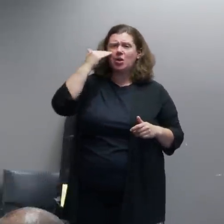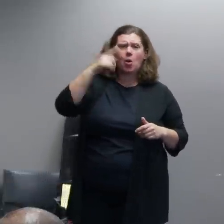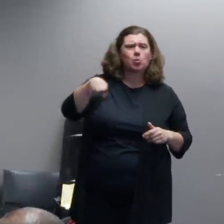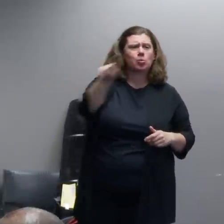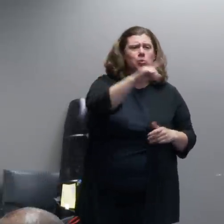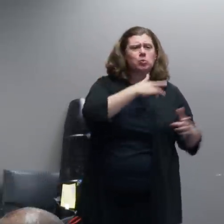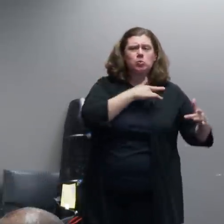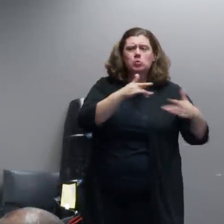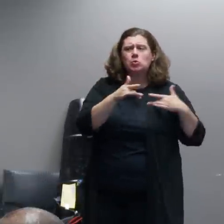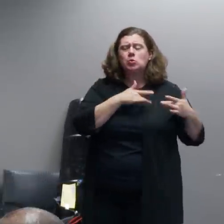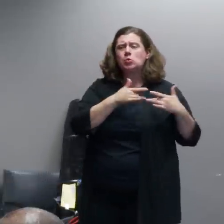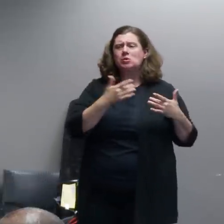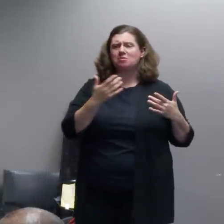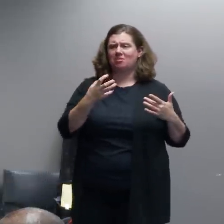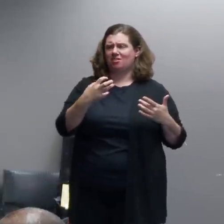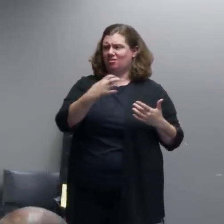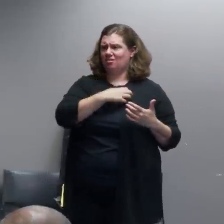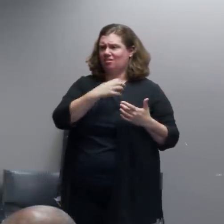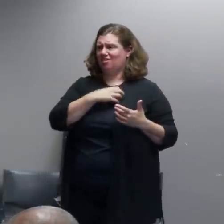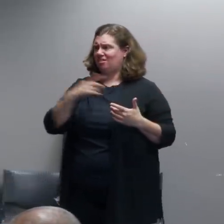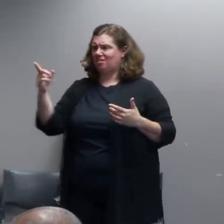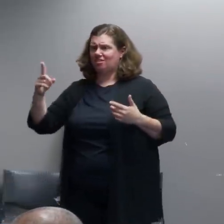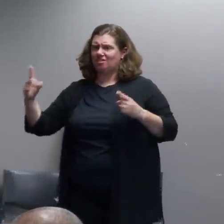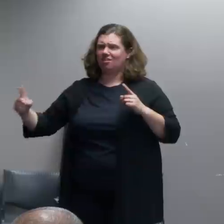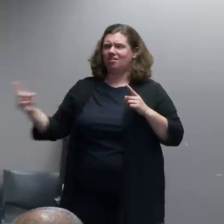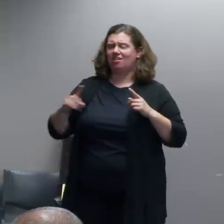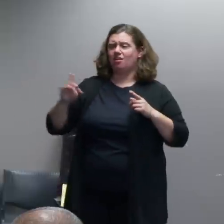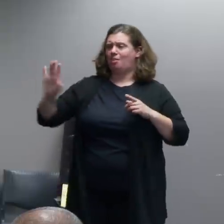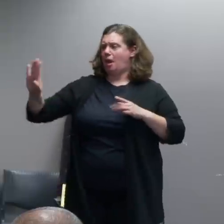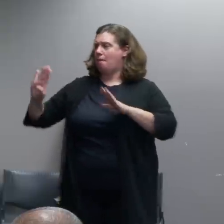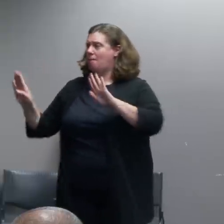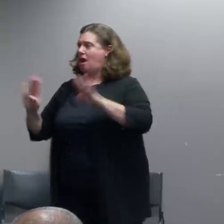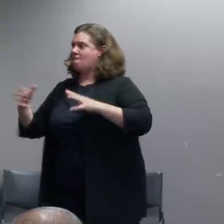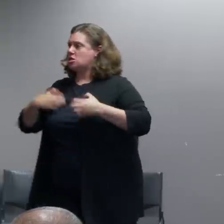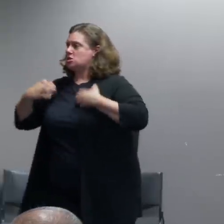some of our officers in these events and we've referred some of those to